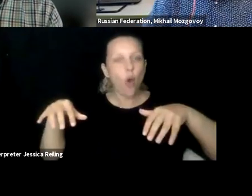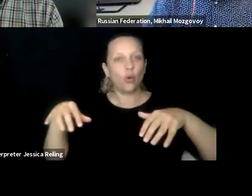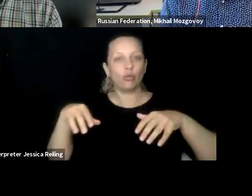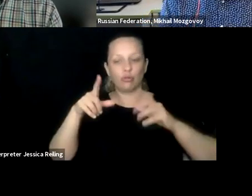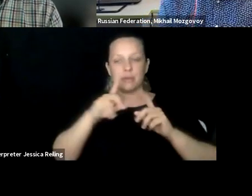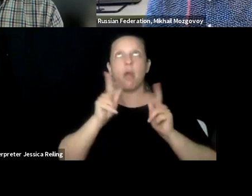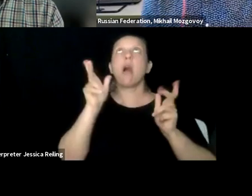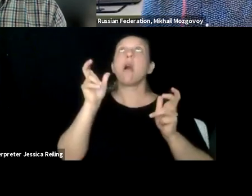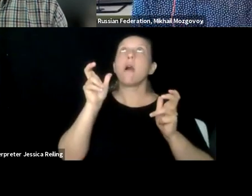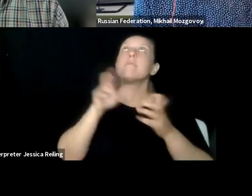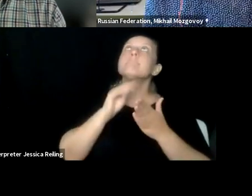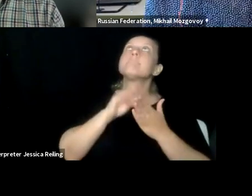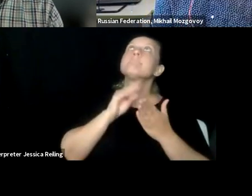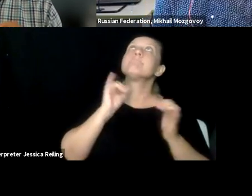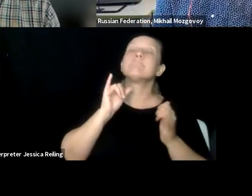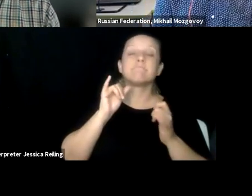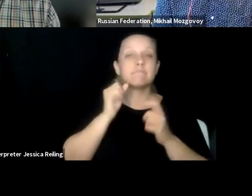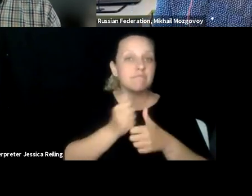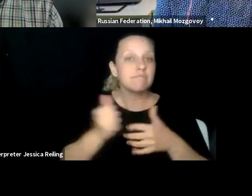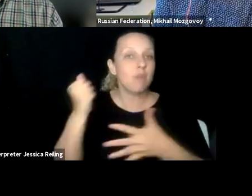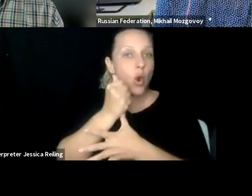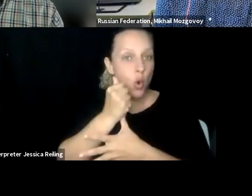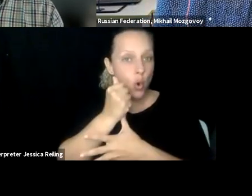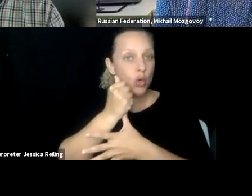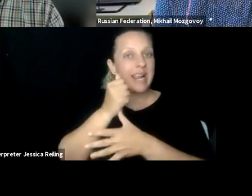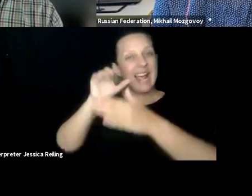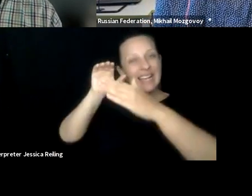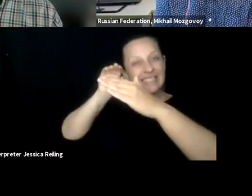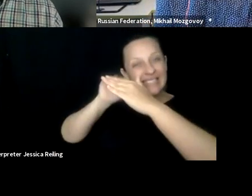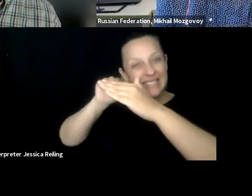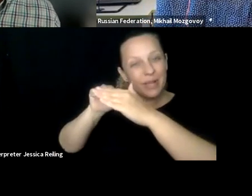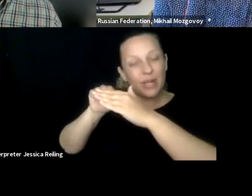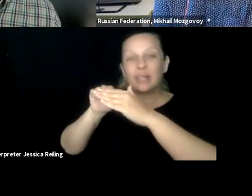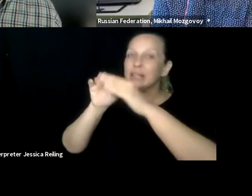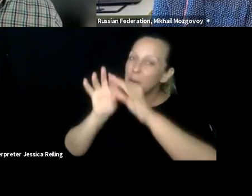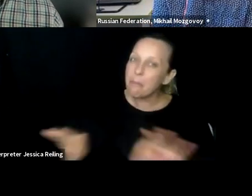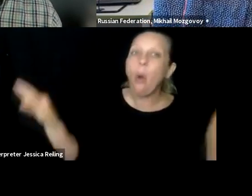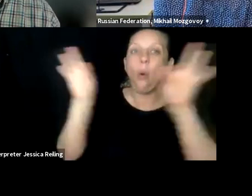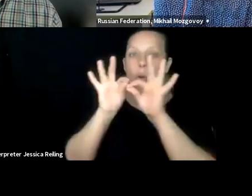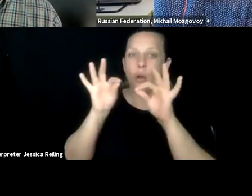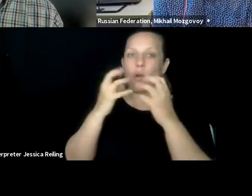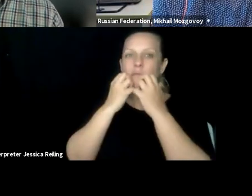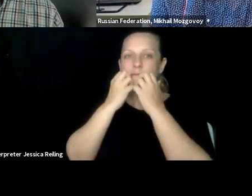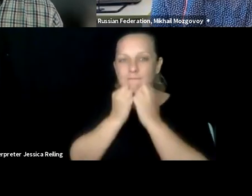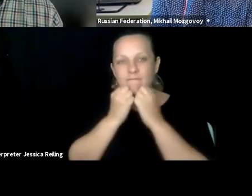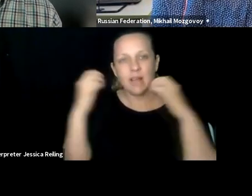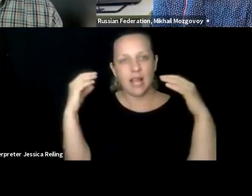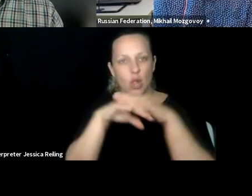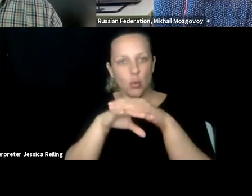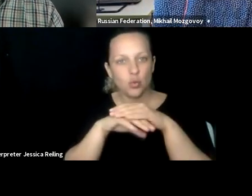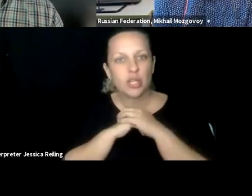So we definitely have a little bit of top-down to set the tone and the priorities that accessibility is an important